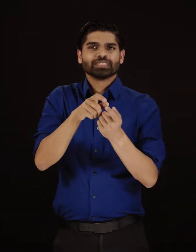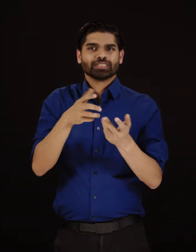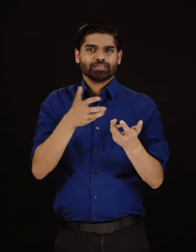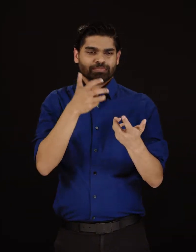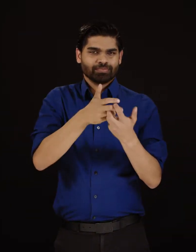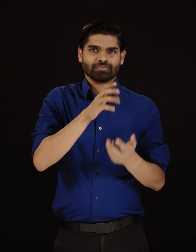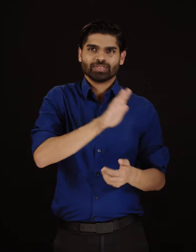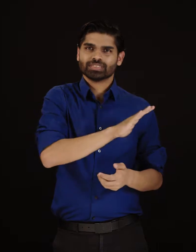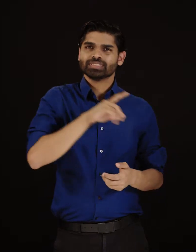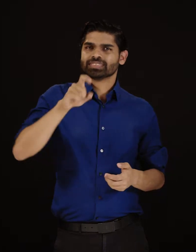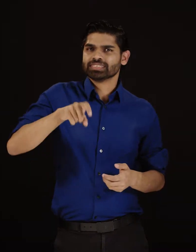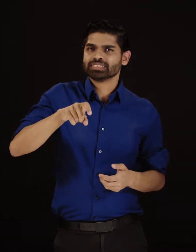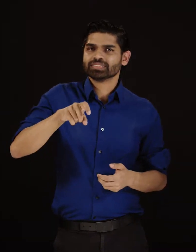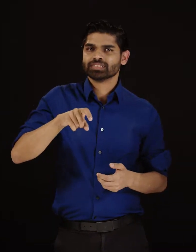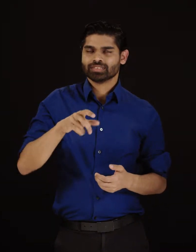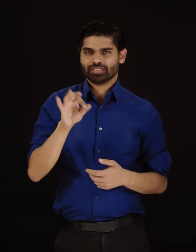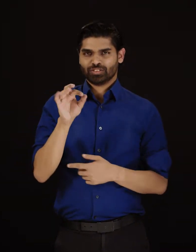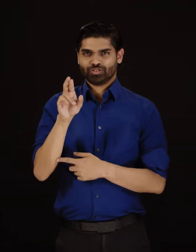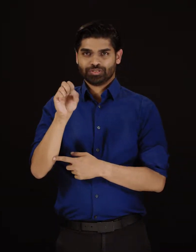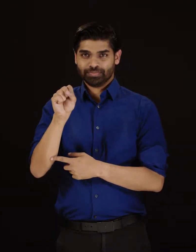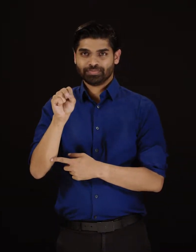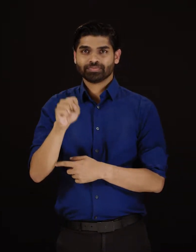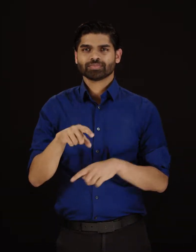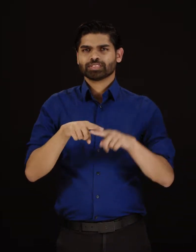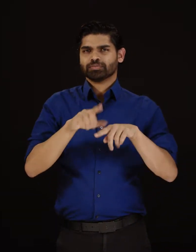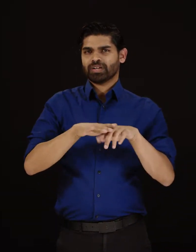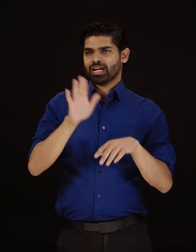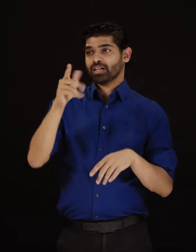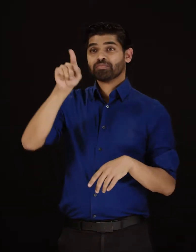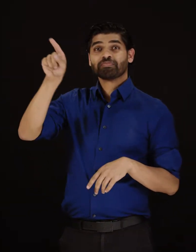carrier or device manufacturer’s websites.